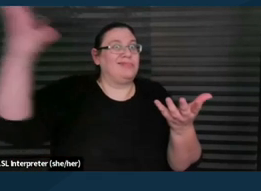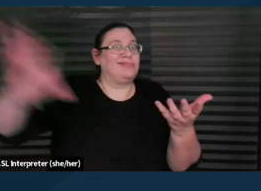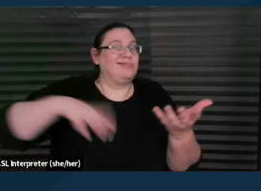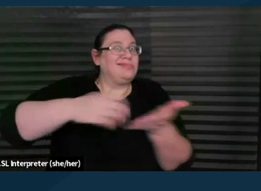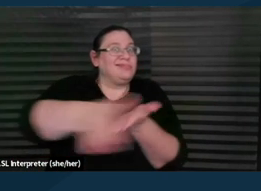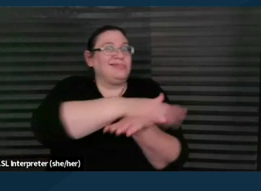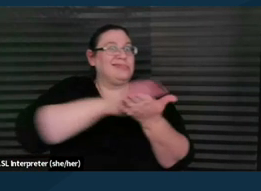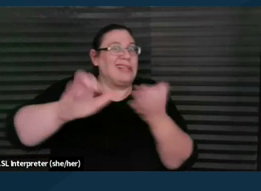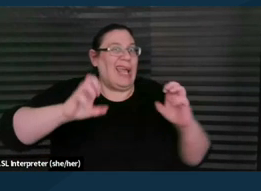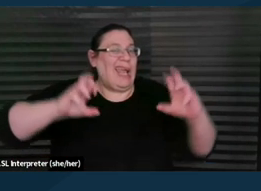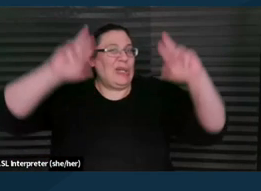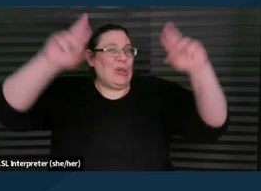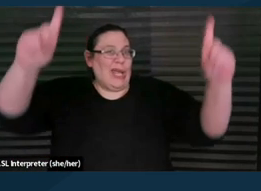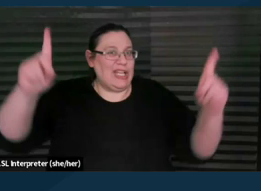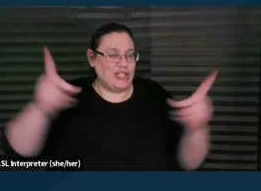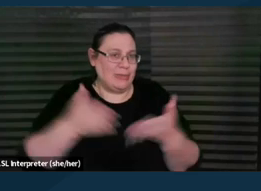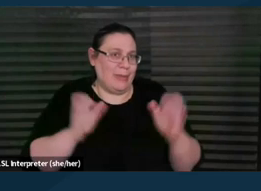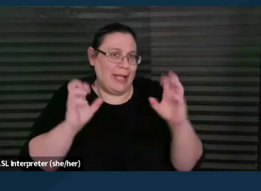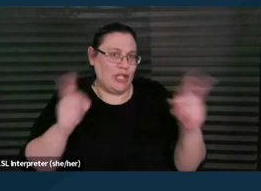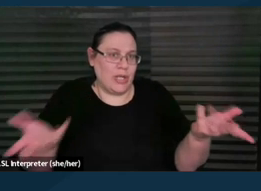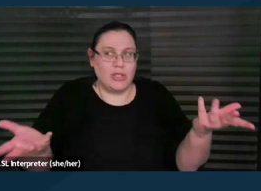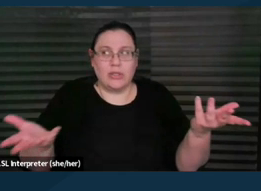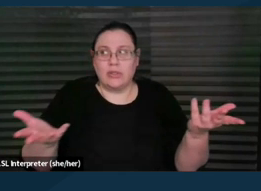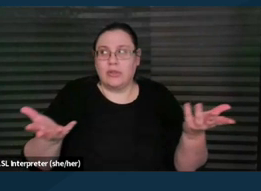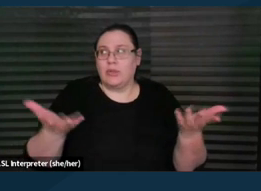So what does, you know, what is appropriate and so on?